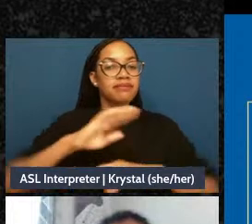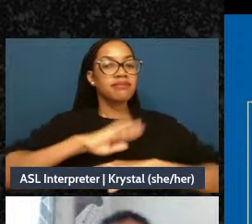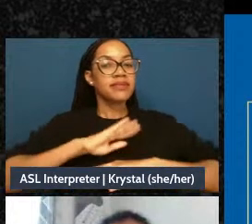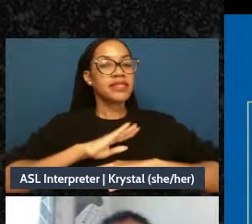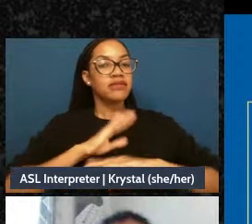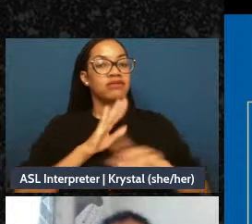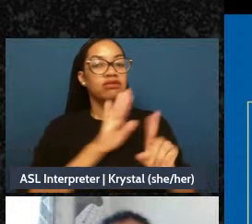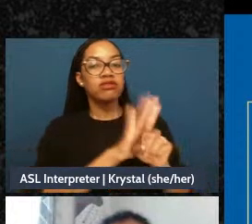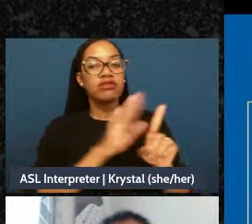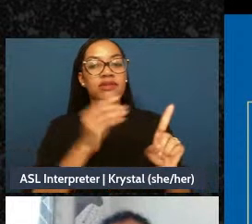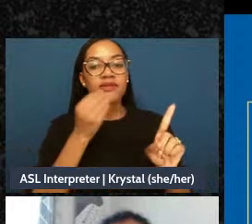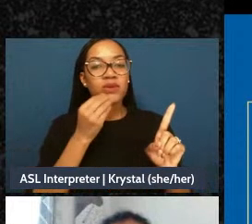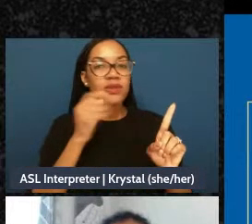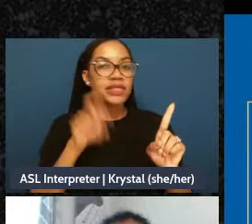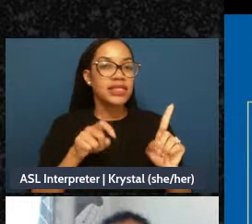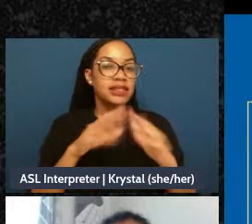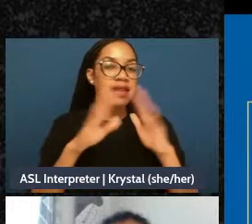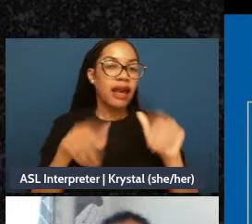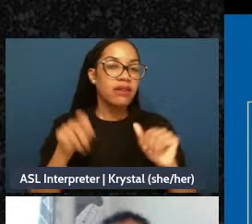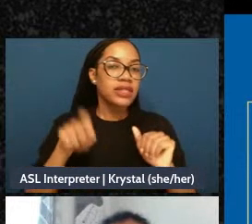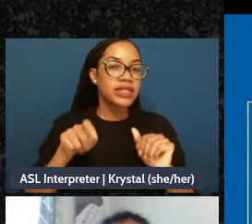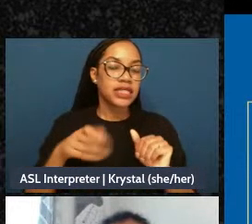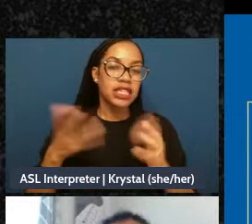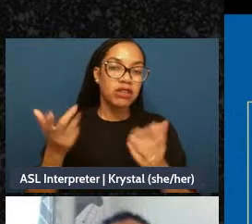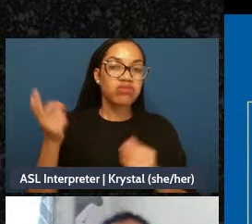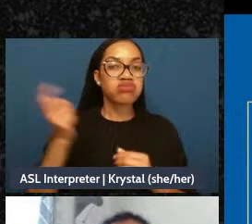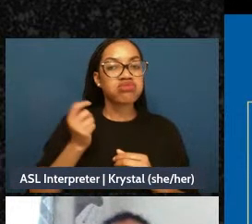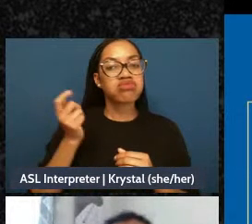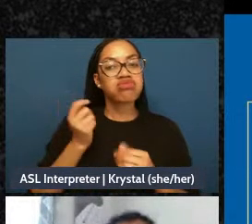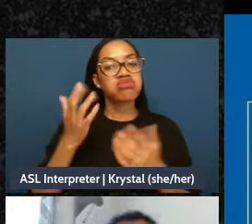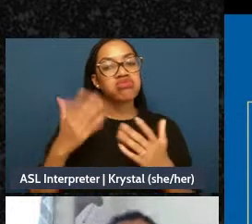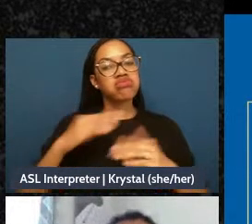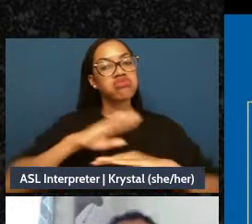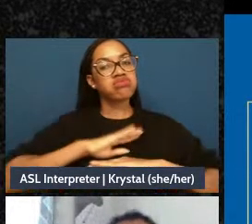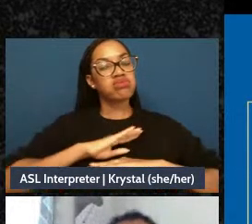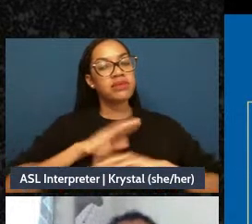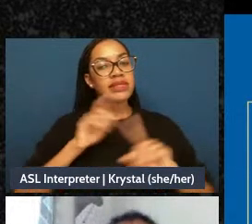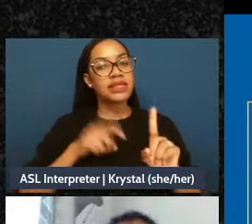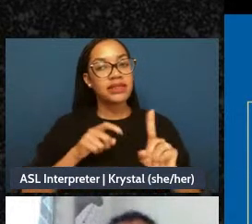does have any of some of us, do have like a wealth of, you know, love in our life. But you know when